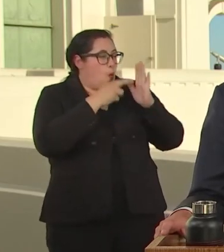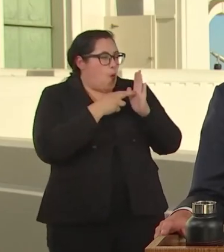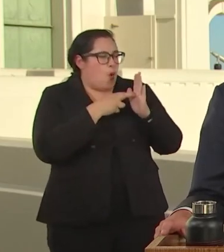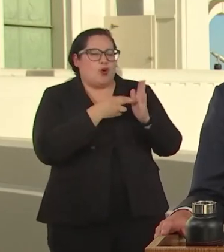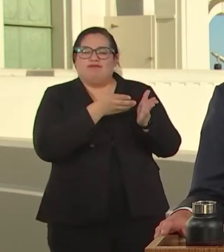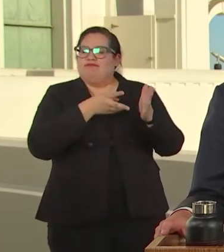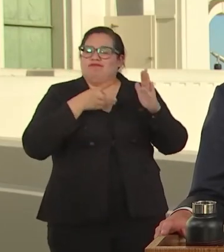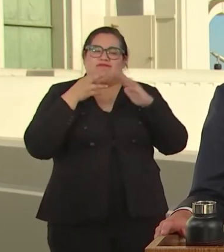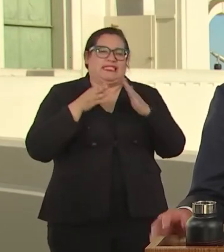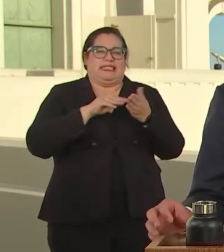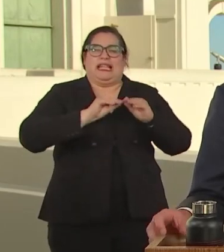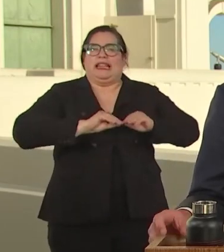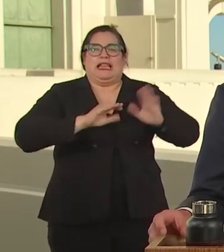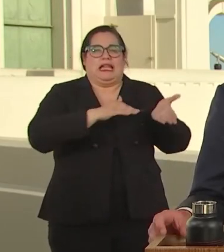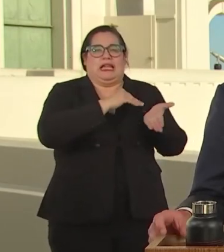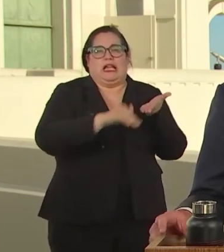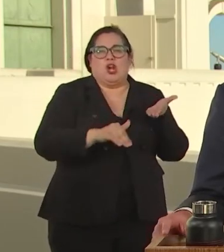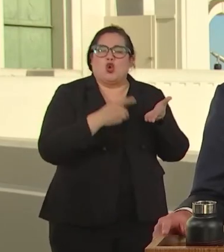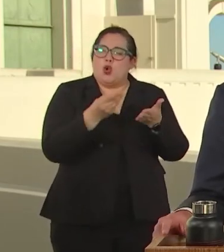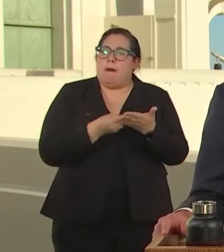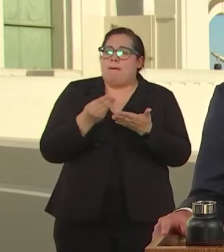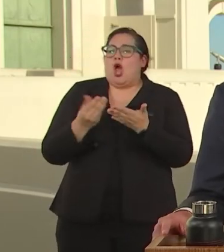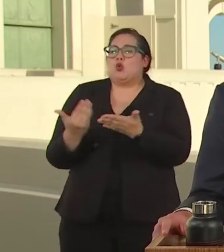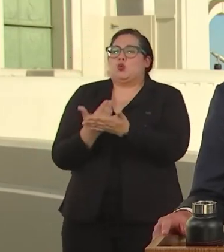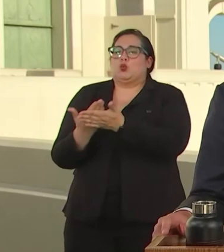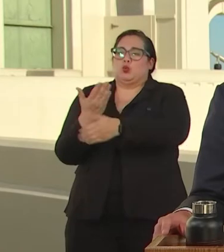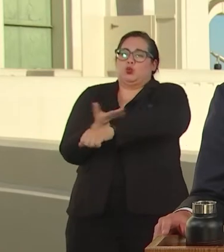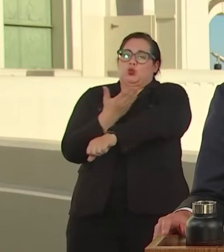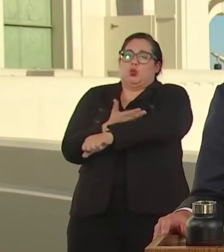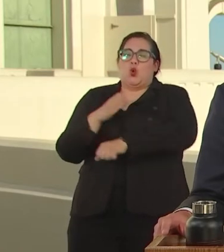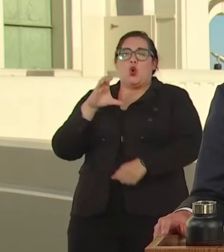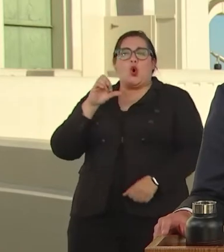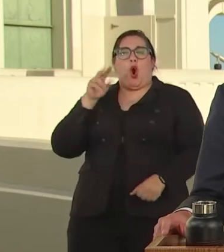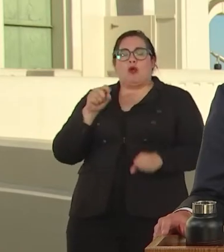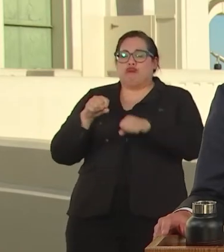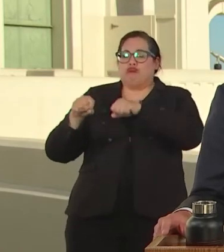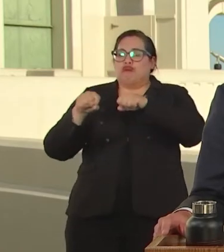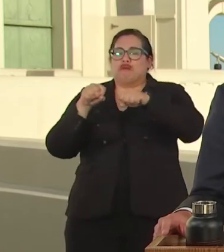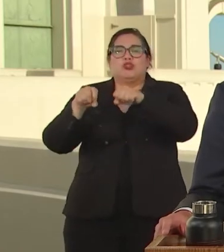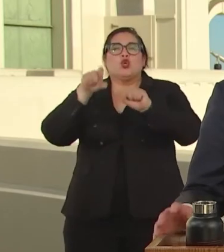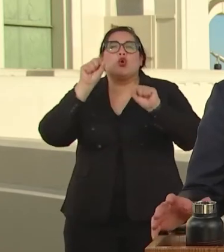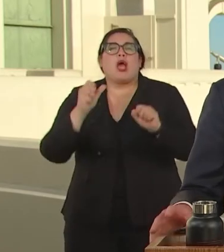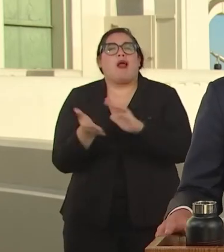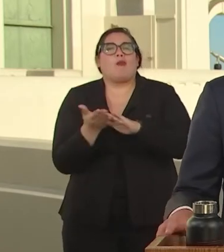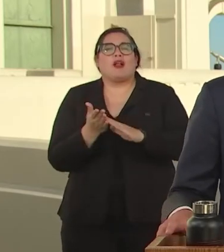THEM GET THE PERMITS NEEDED TO OPERATE WITH FREEDOM.